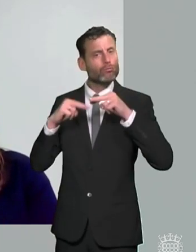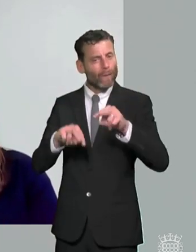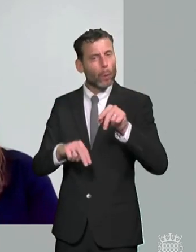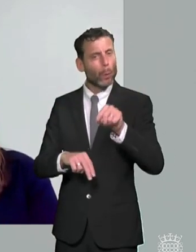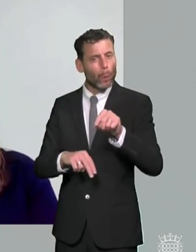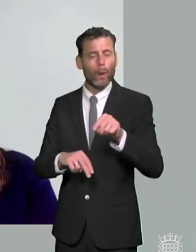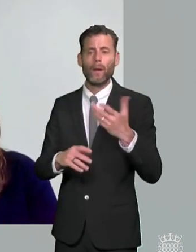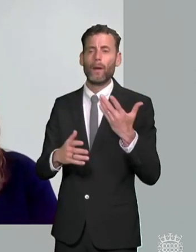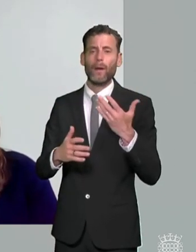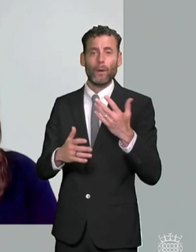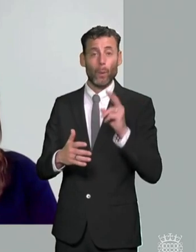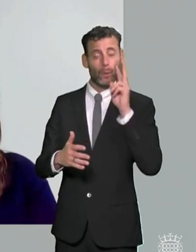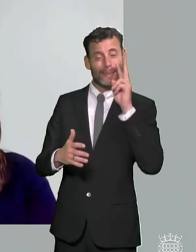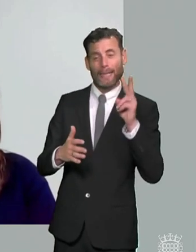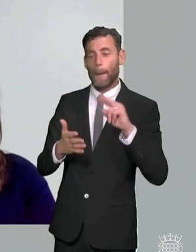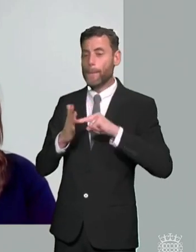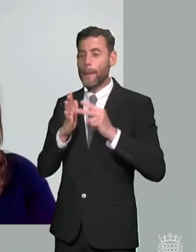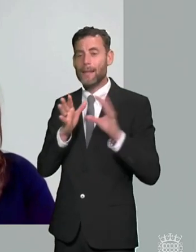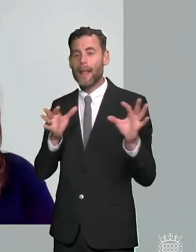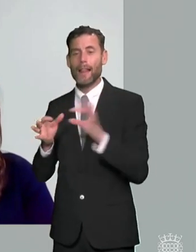and you know those things are really important in the context of